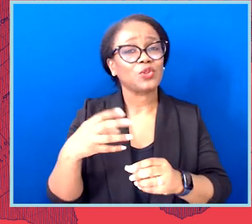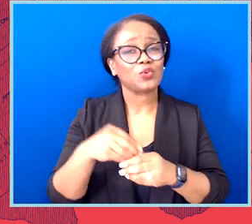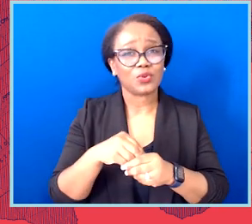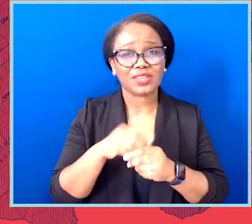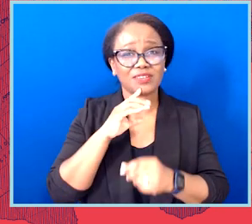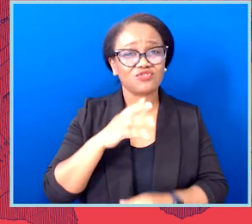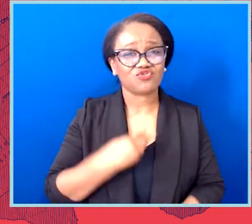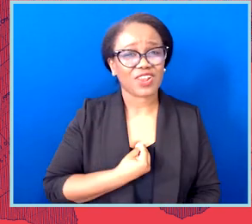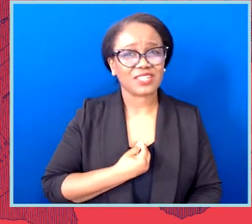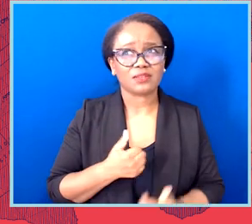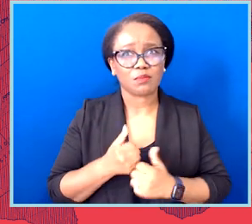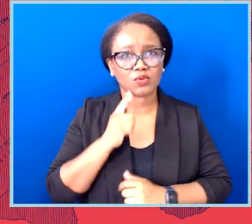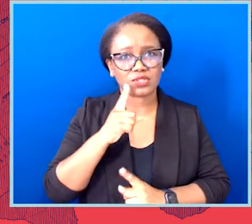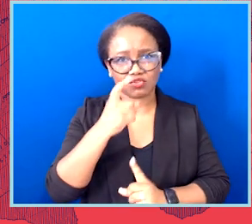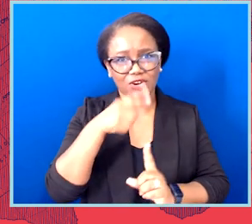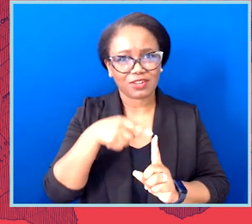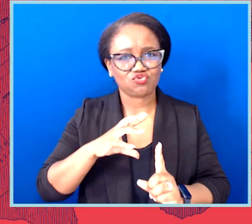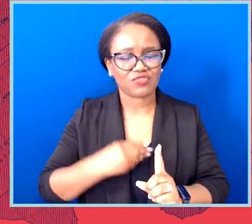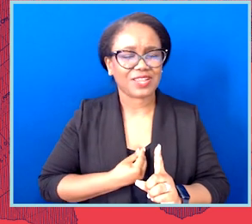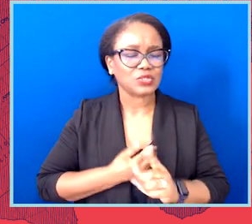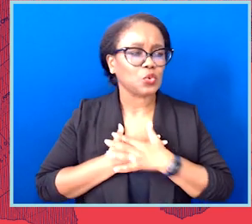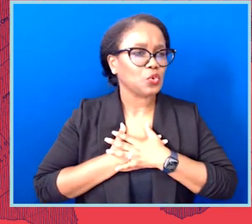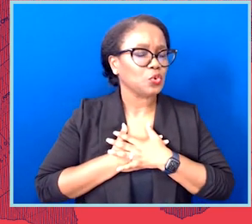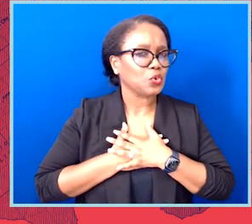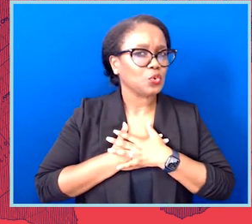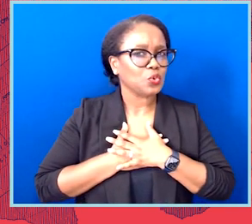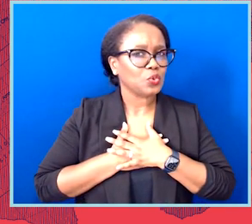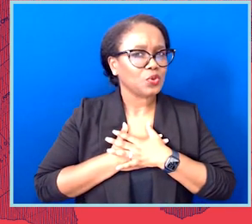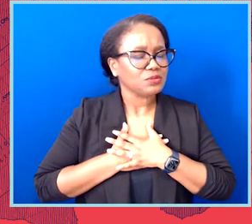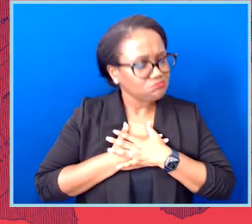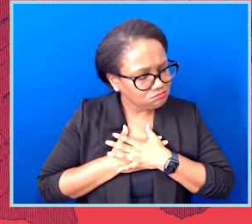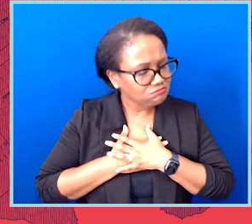Chase, I know that keeps you incredibly busy, and I've seen you late night on Instagram